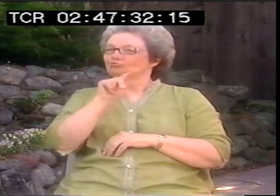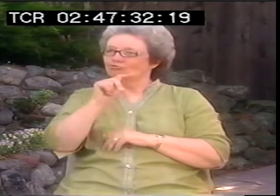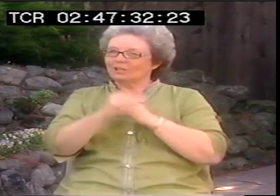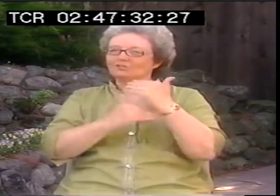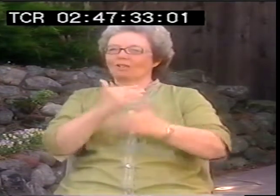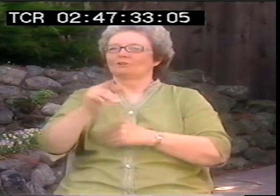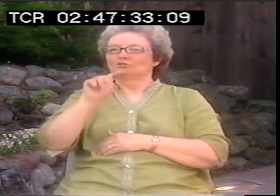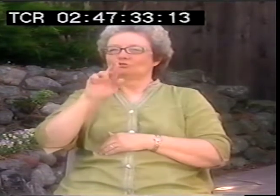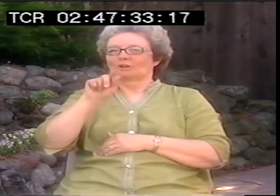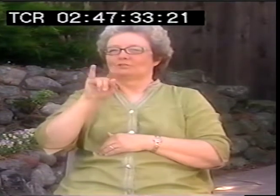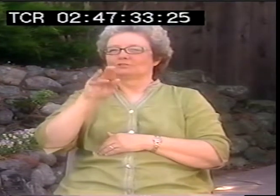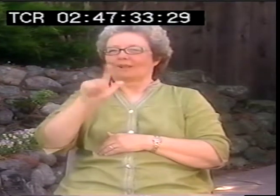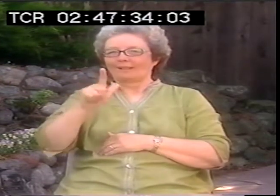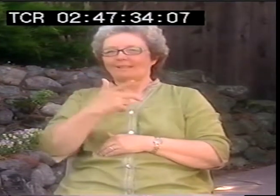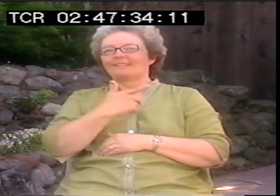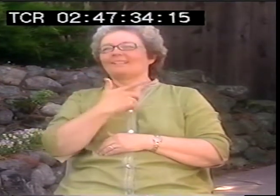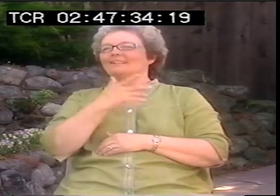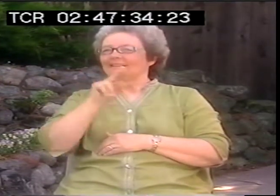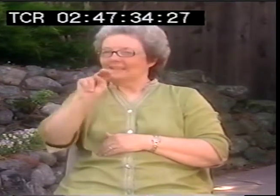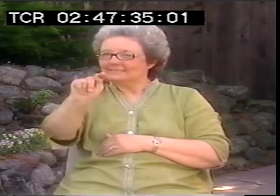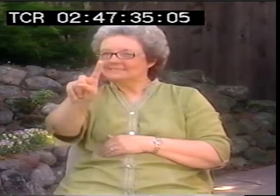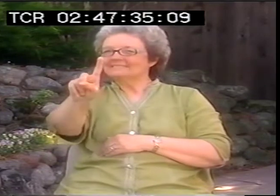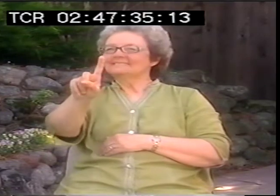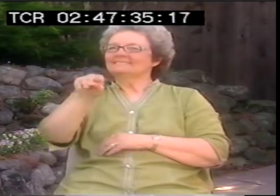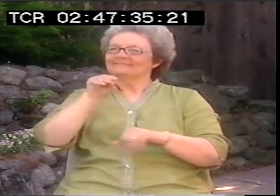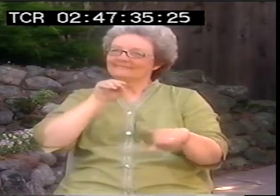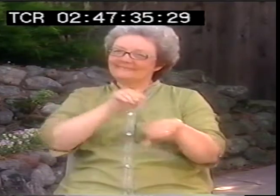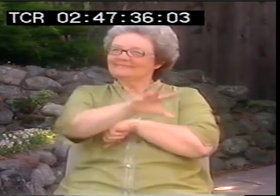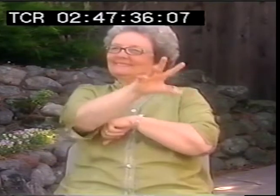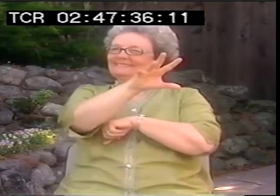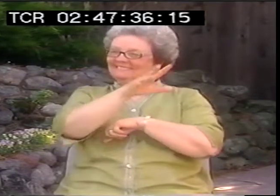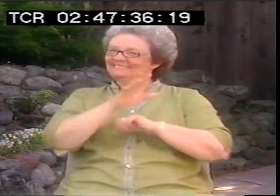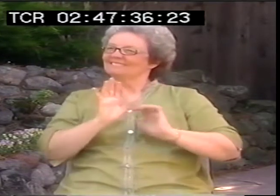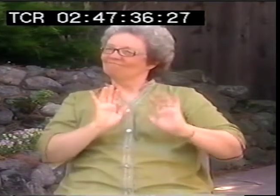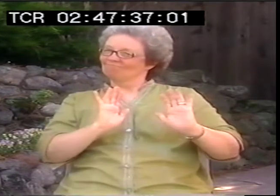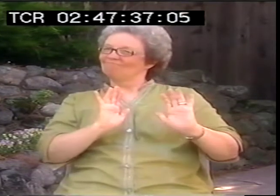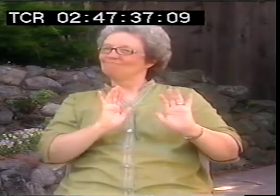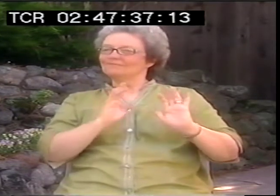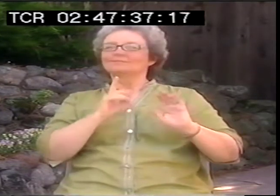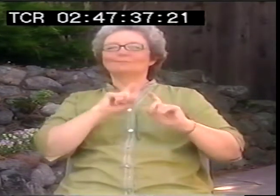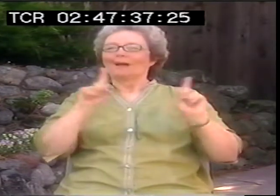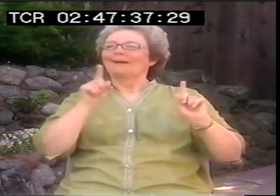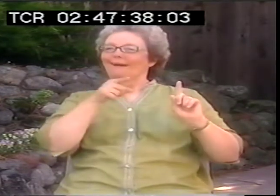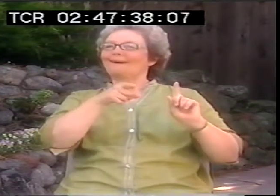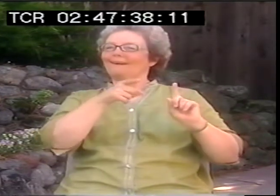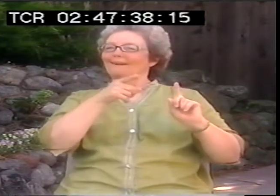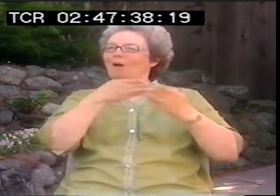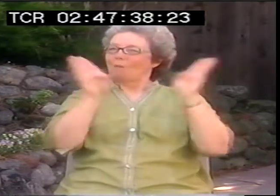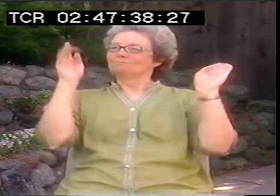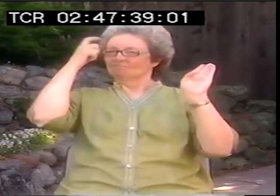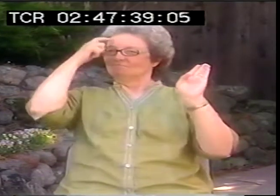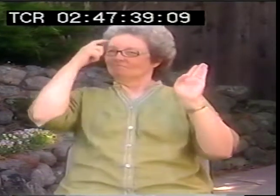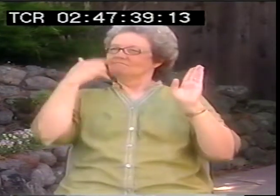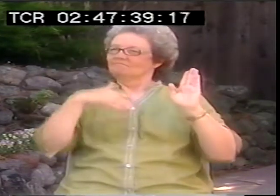Patrick Graybill is more traditional, he has a strong NTD influence on his work,